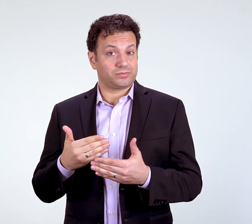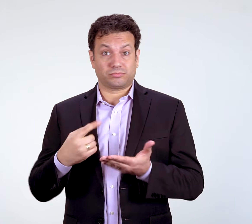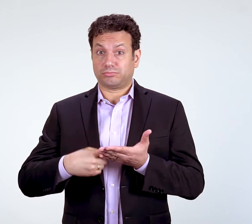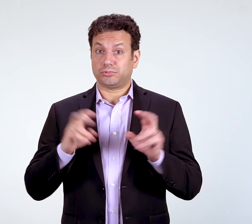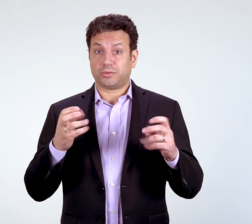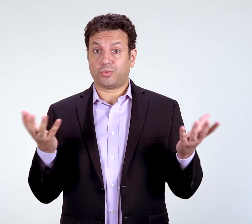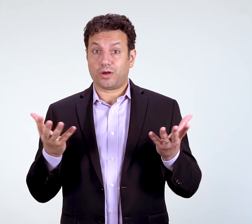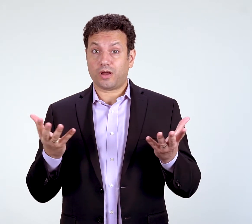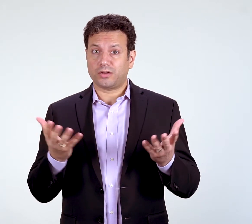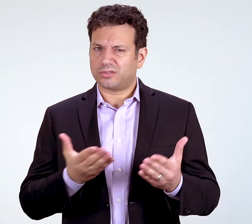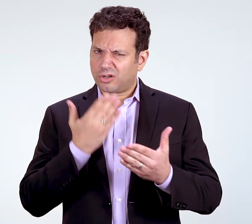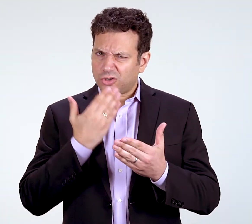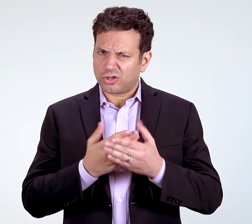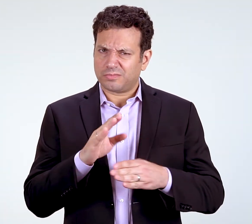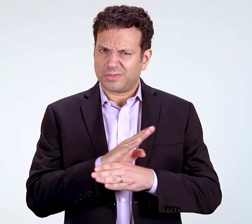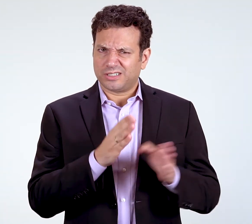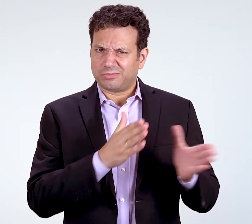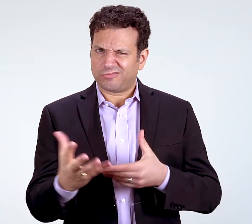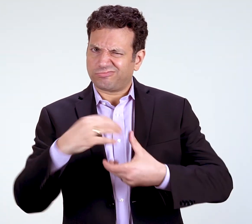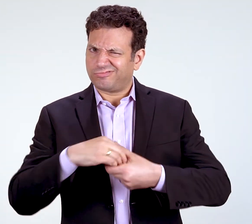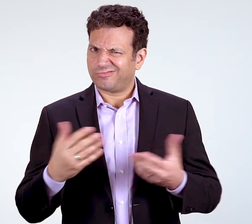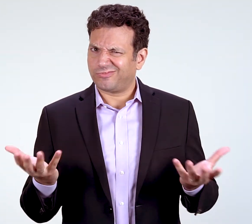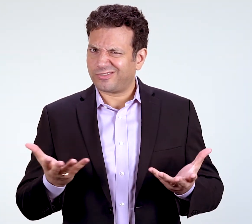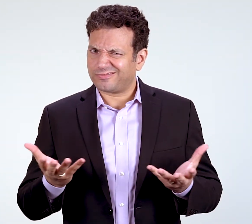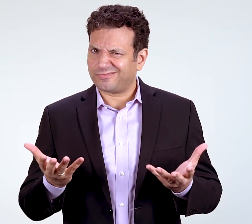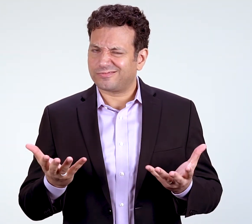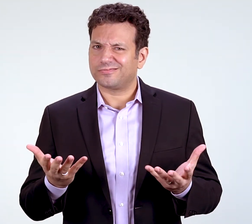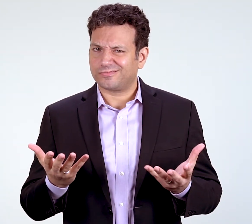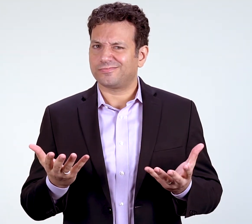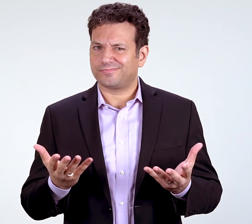Our topic of discussion today-- what's included in a good business plan?